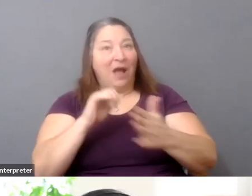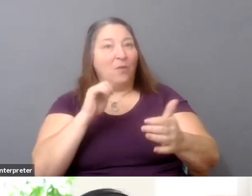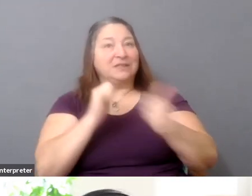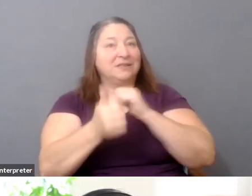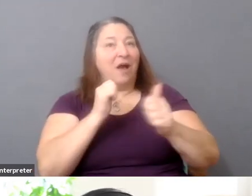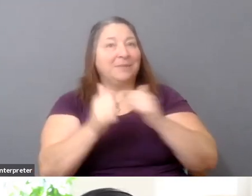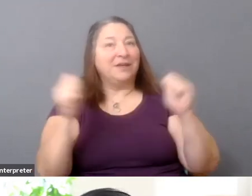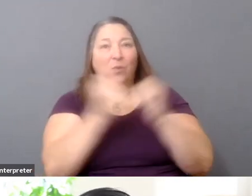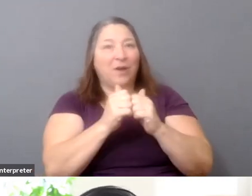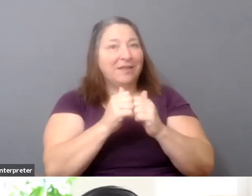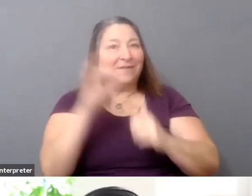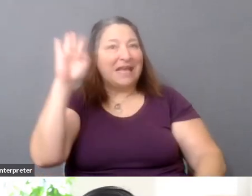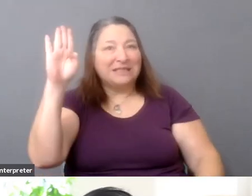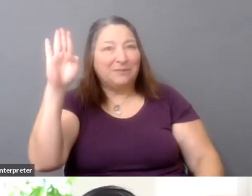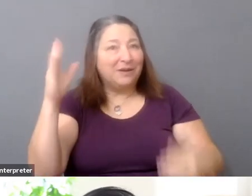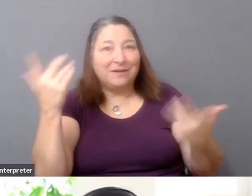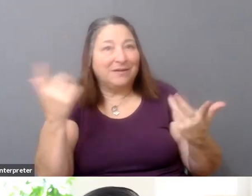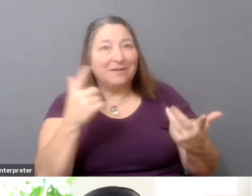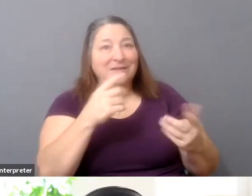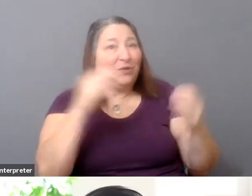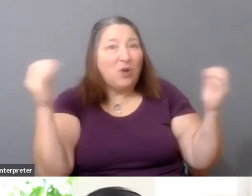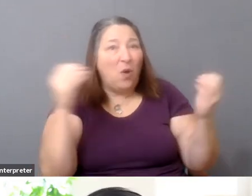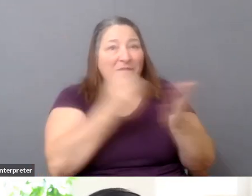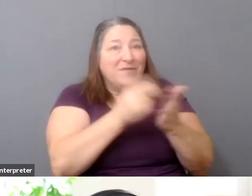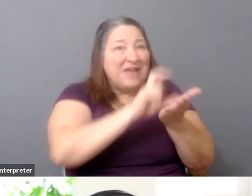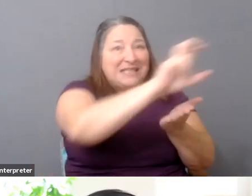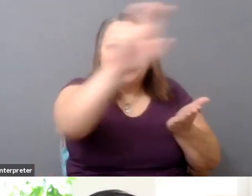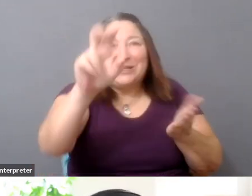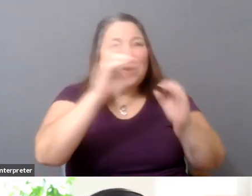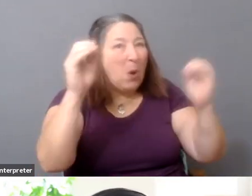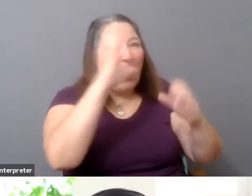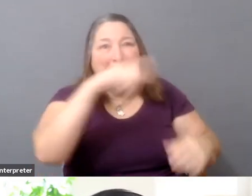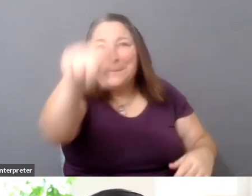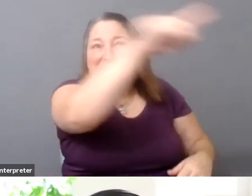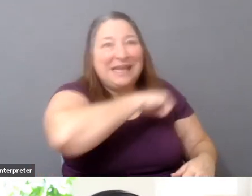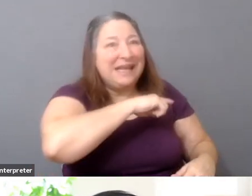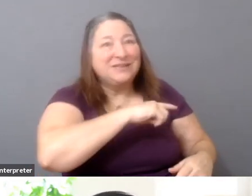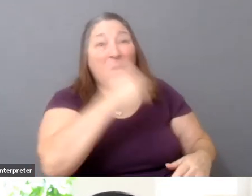Like that-- like, it would have no chance whatsoever. So there's a very strong interest, actually,